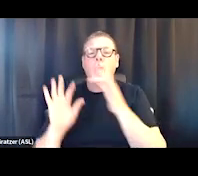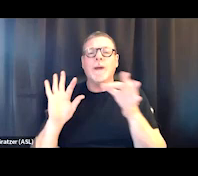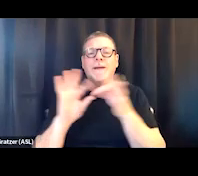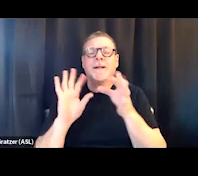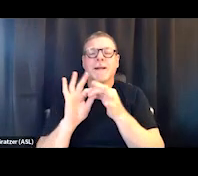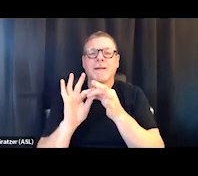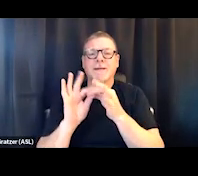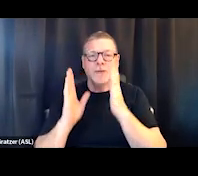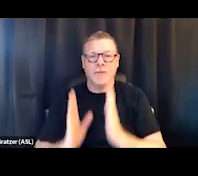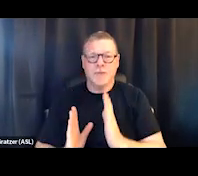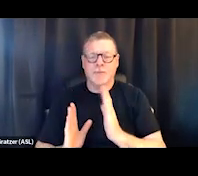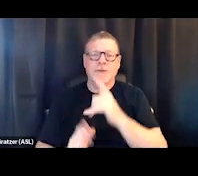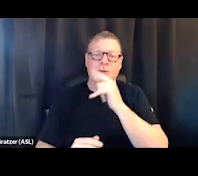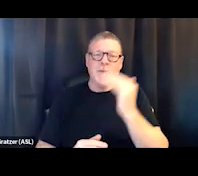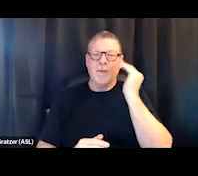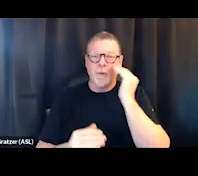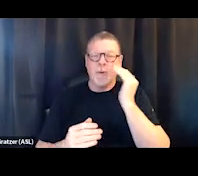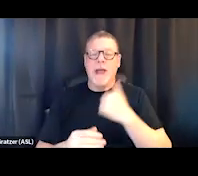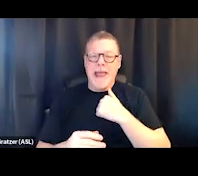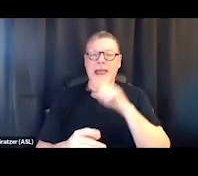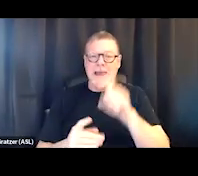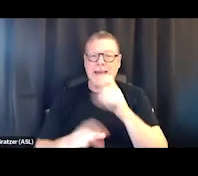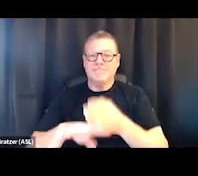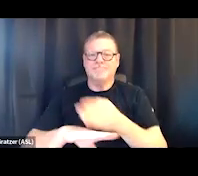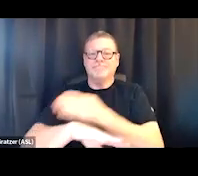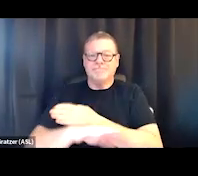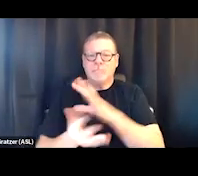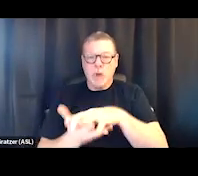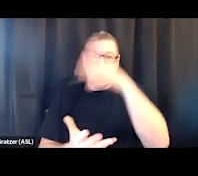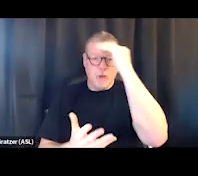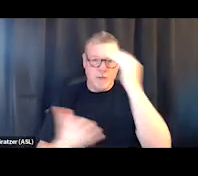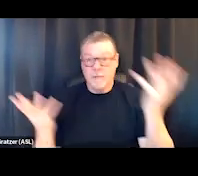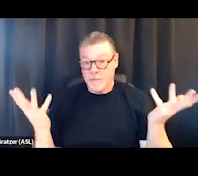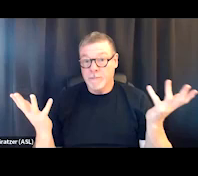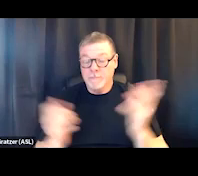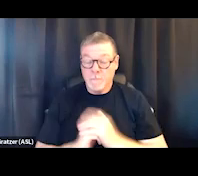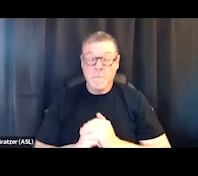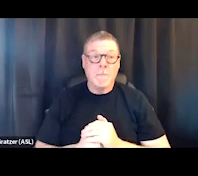who knows who I need to get to know? And then it's really about,